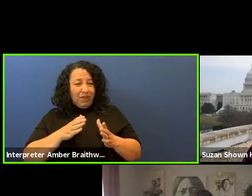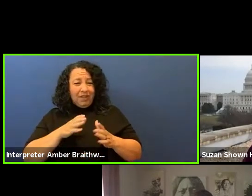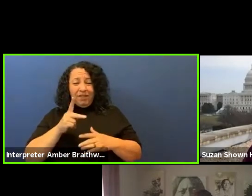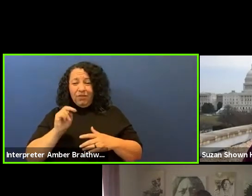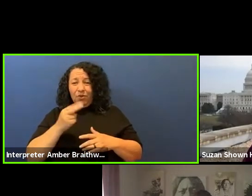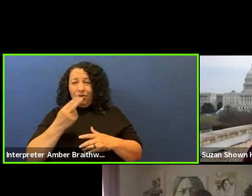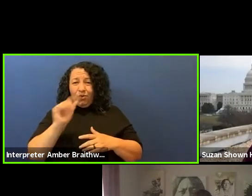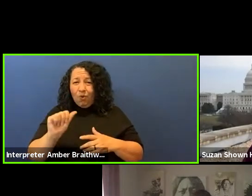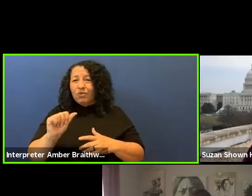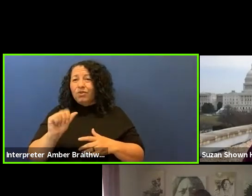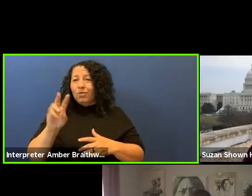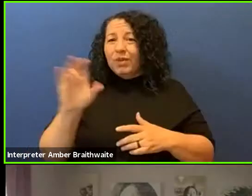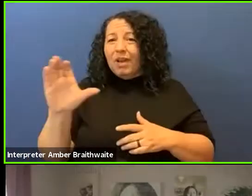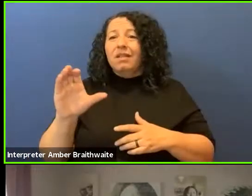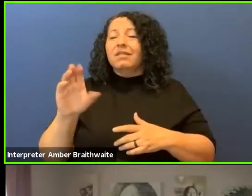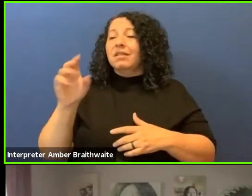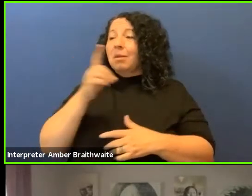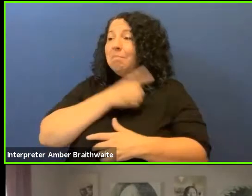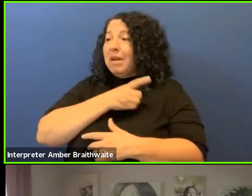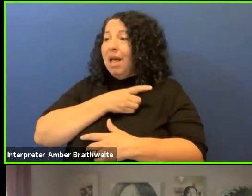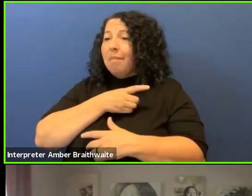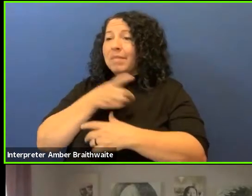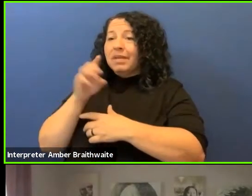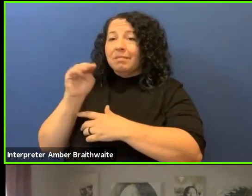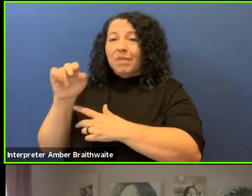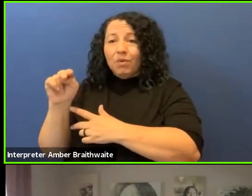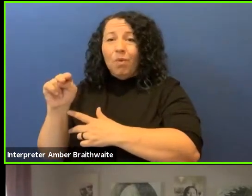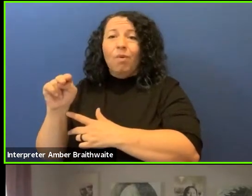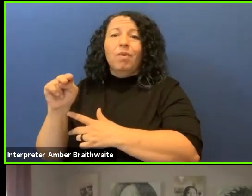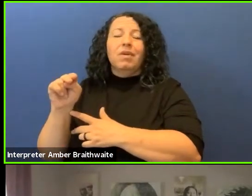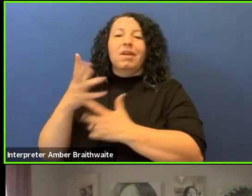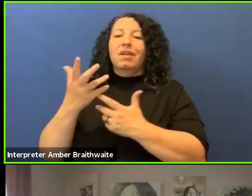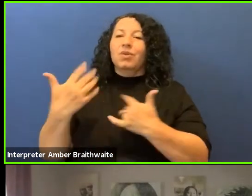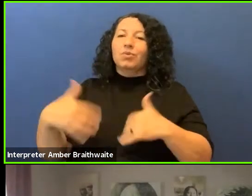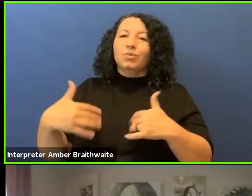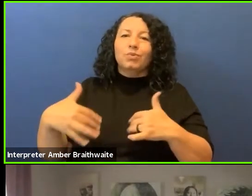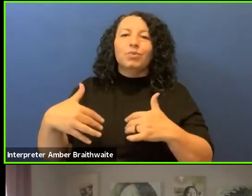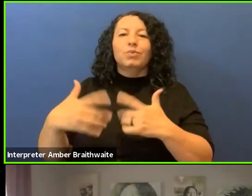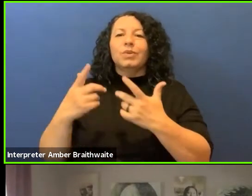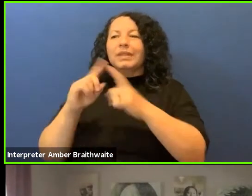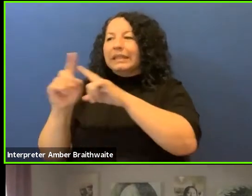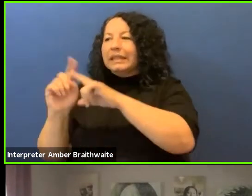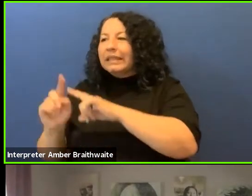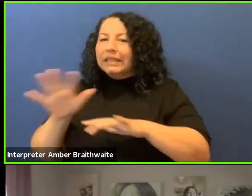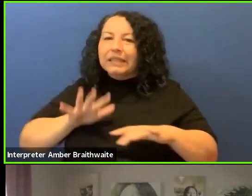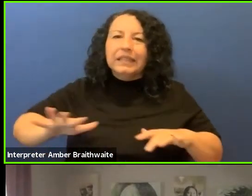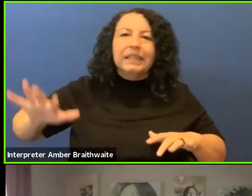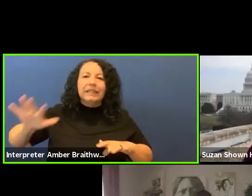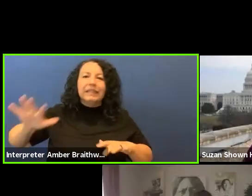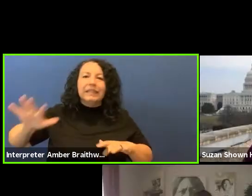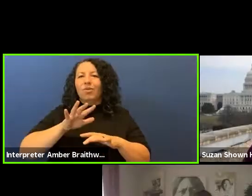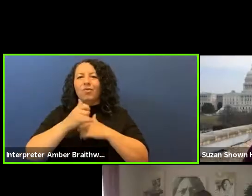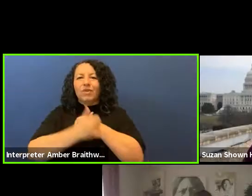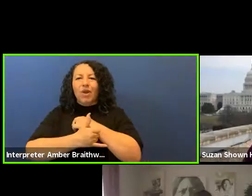and the empty courts and playing fields of the American mainstay pacifier of professional sports.